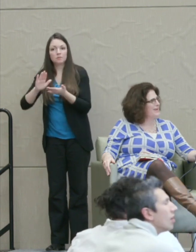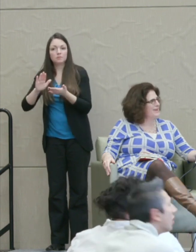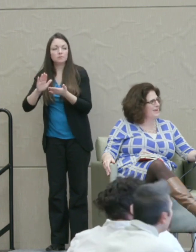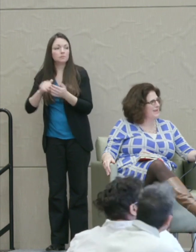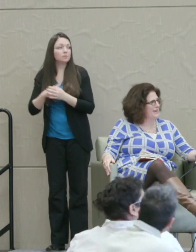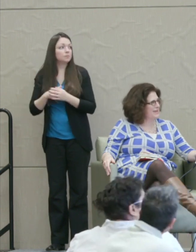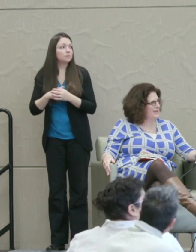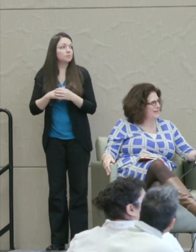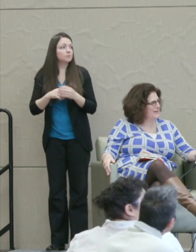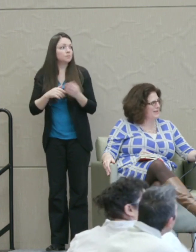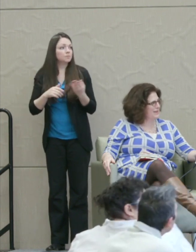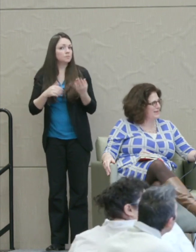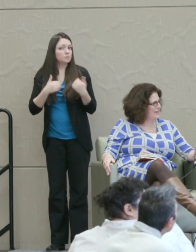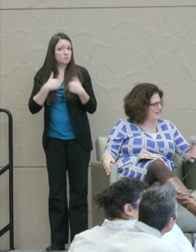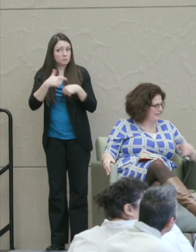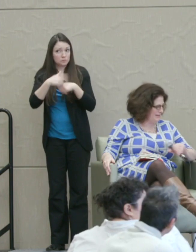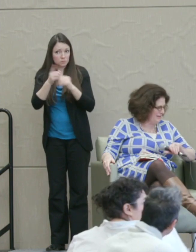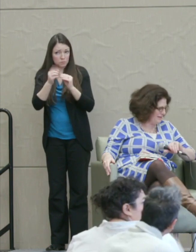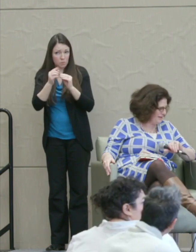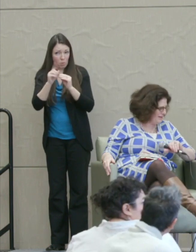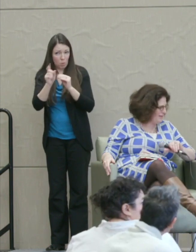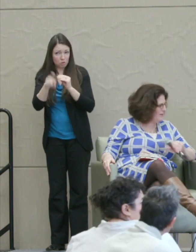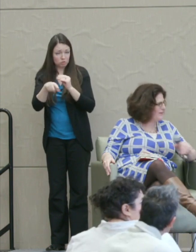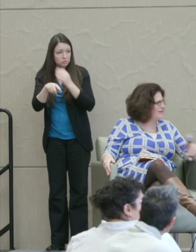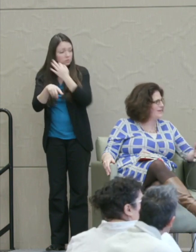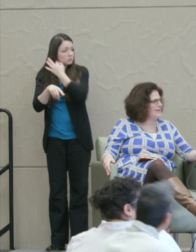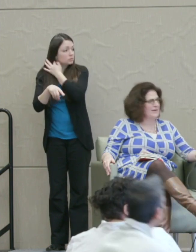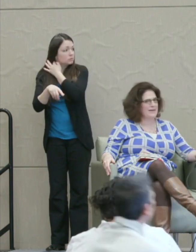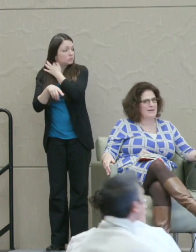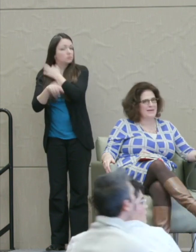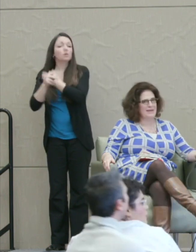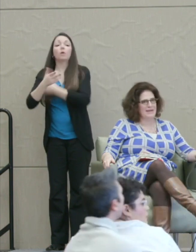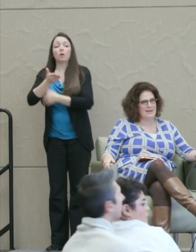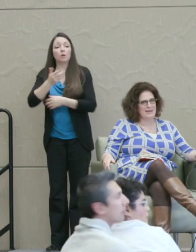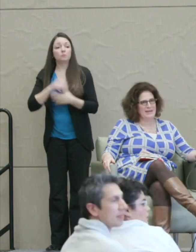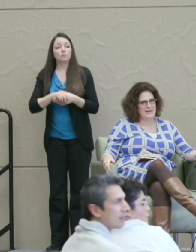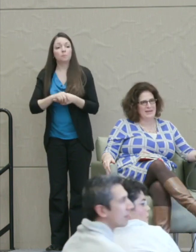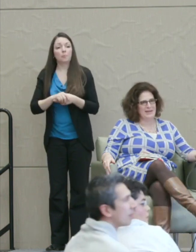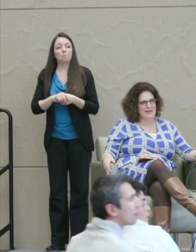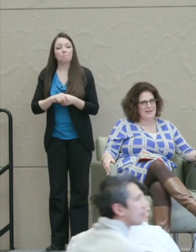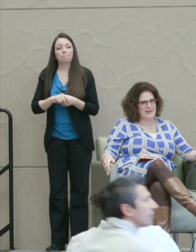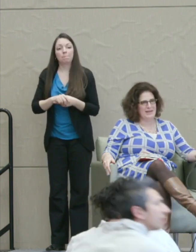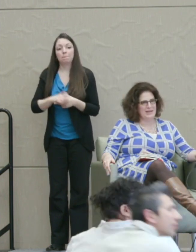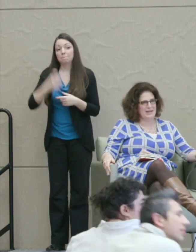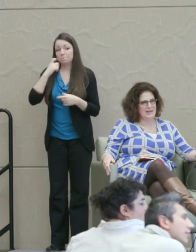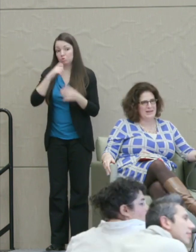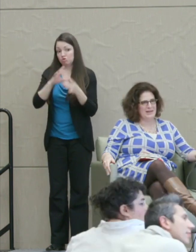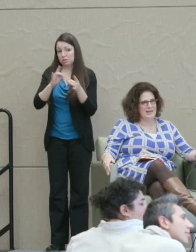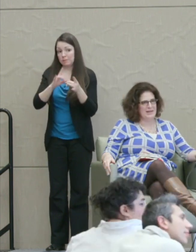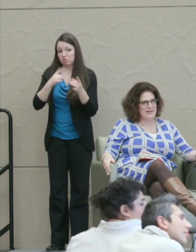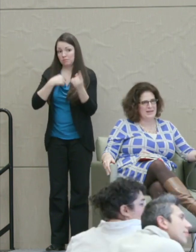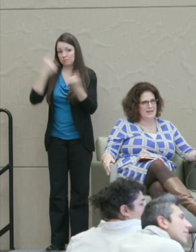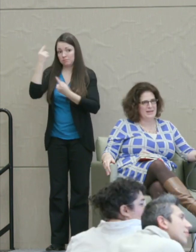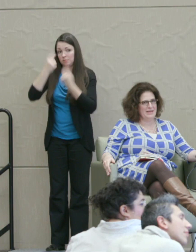Susan Poser: I'm not sure we have time. Do we have time for one more question? It's 10 of. Martha Nussbaum: Yeah. We do have time. Susan Poser: Yes, go ahead. Martha Nussbaum: It's 1:48.